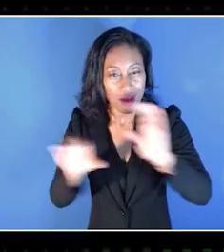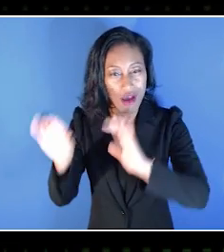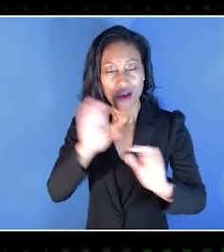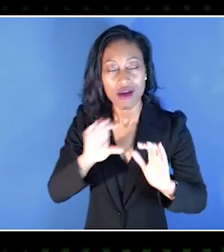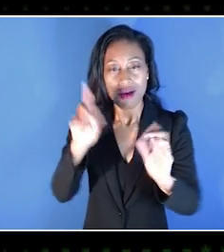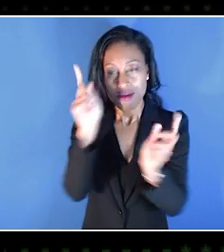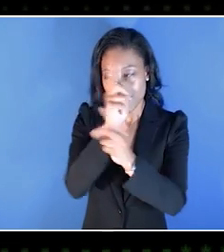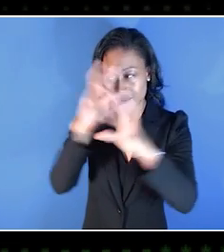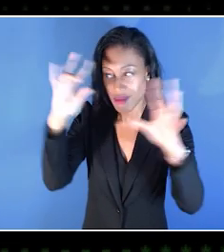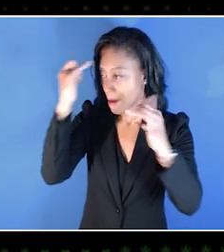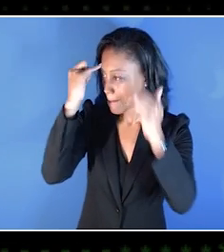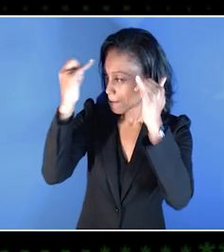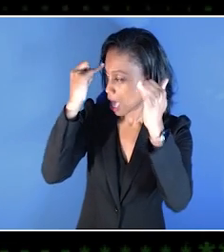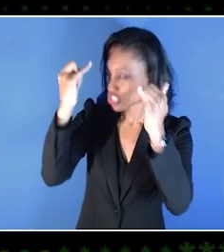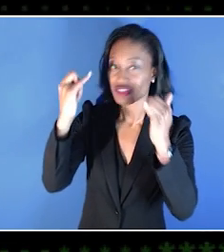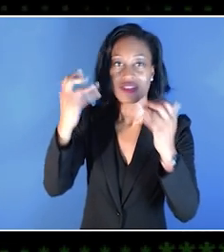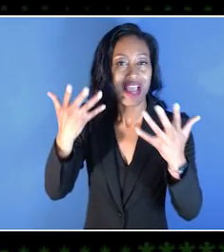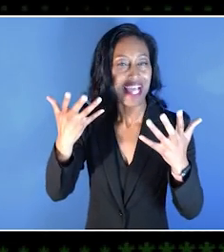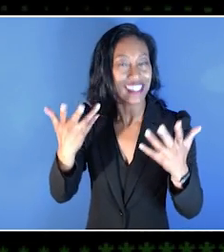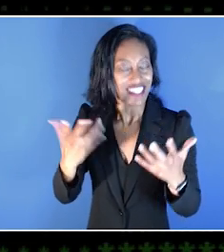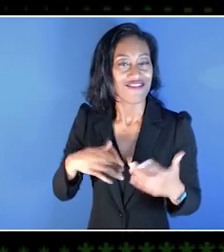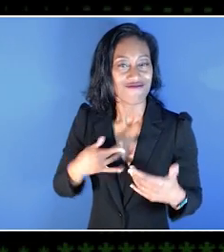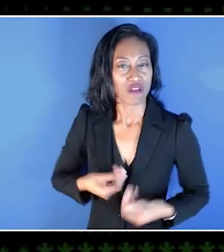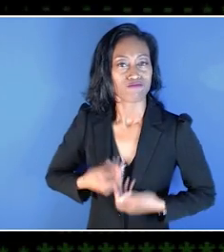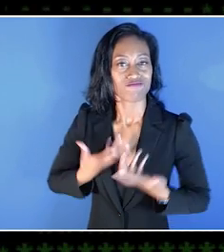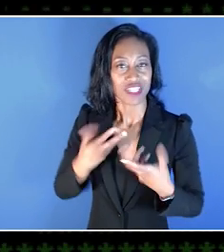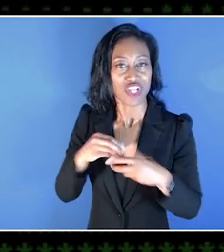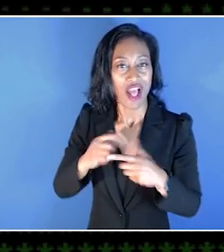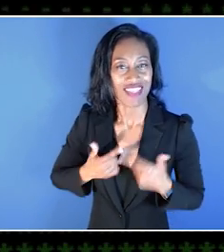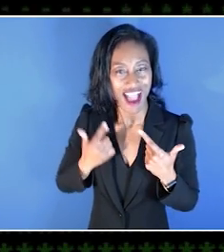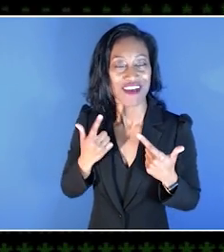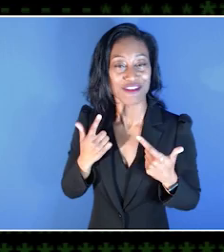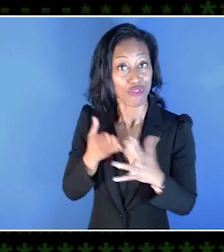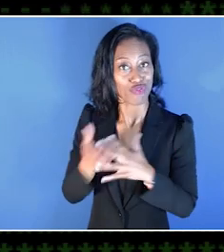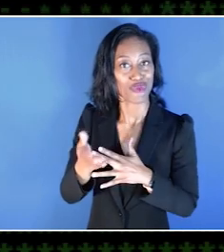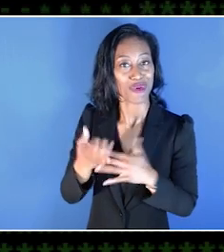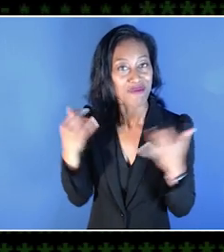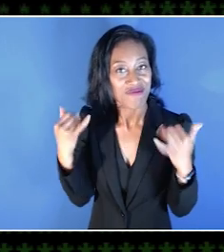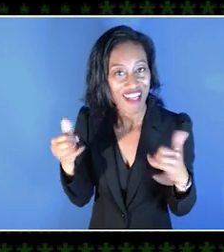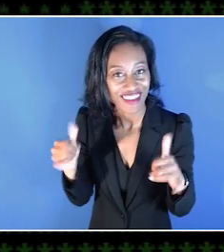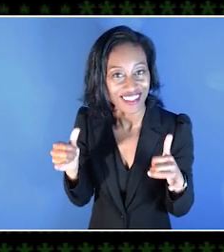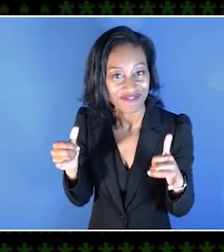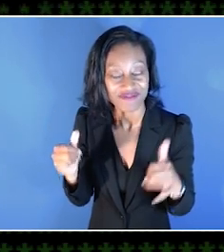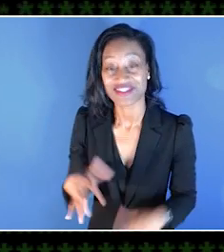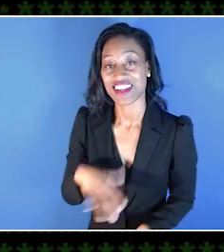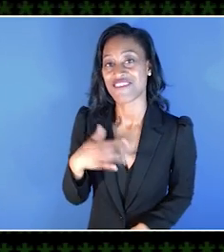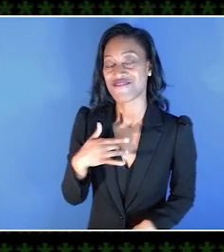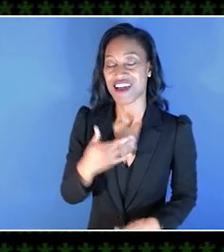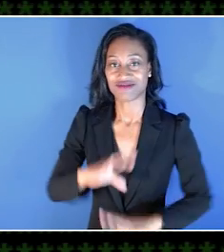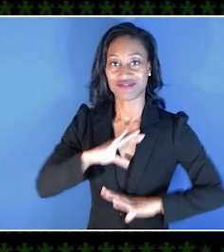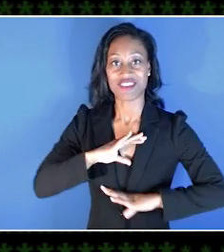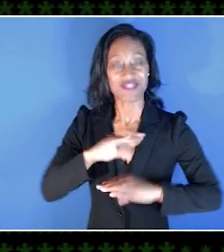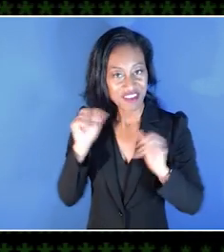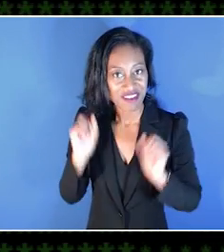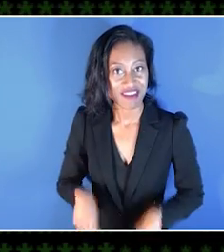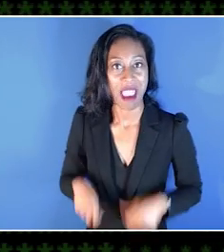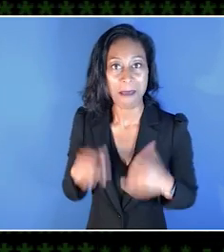prompt us to imagine, and enrich our lives through play. I find it extremely satisfying to be able to play games with friends,